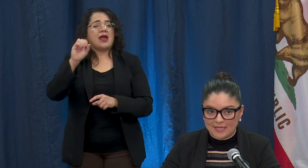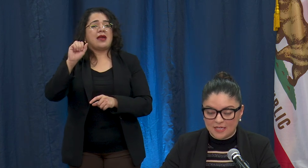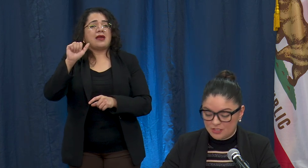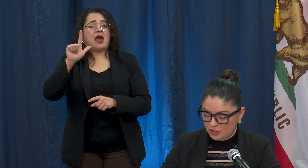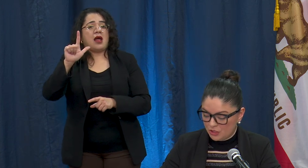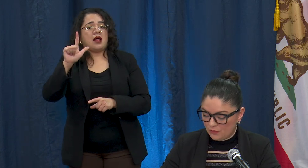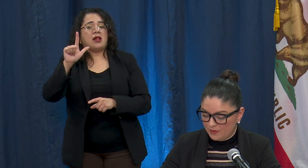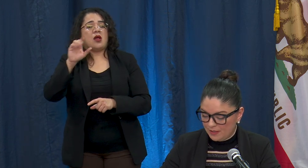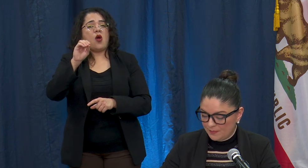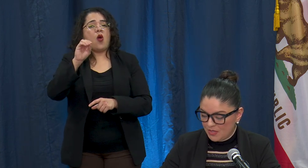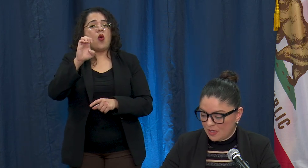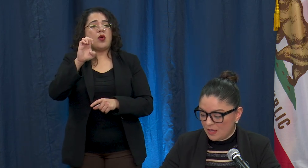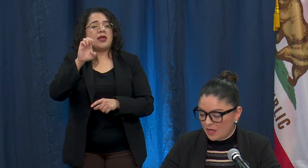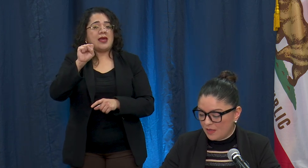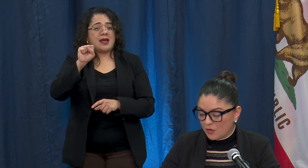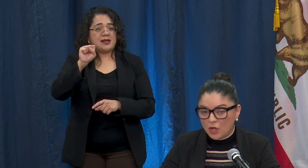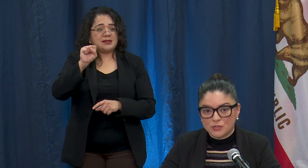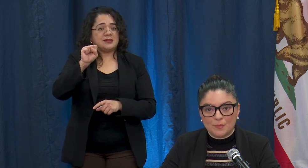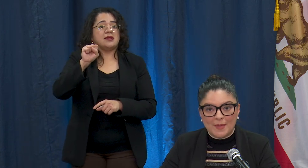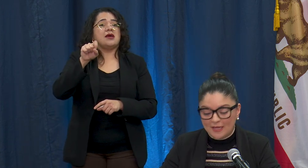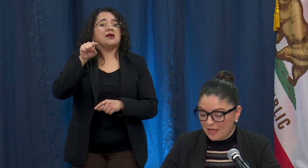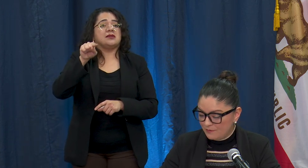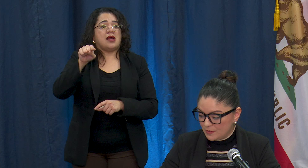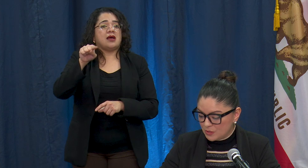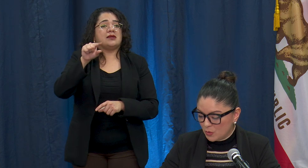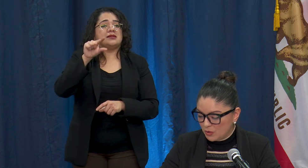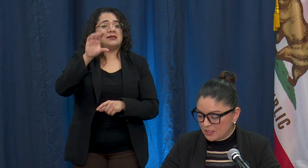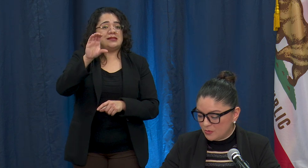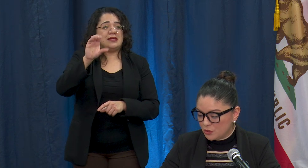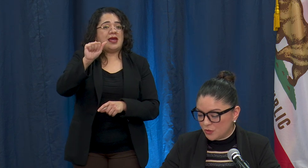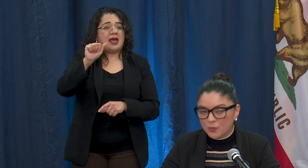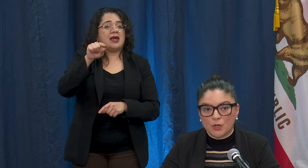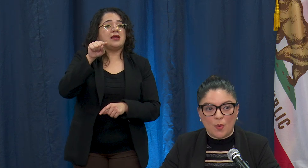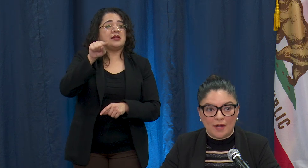There are also many efforts locally to ensure that we're acquiring